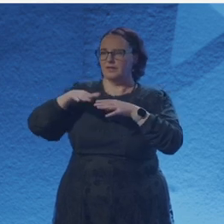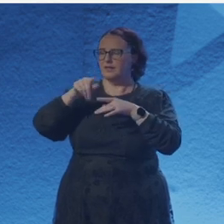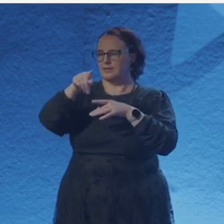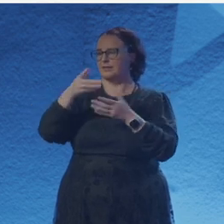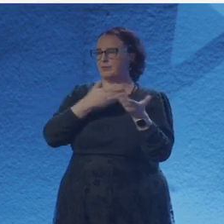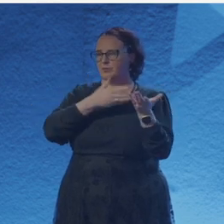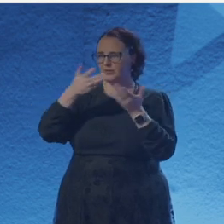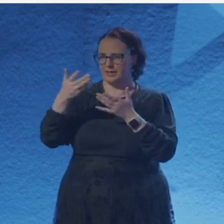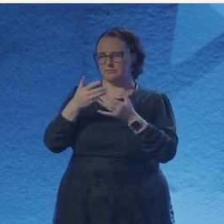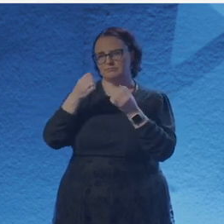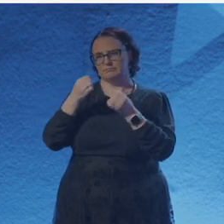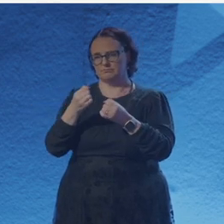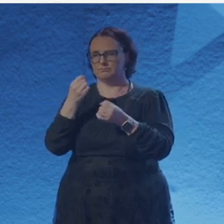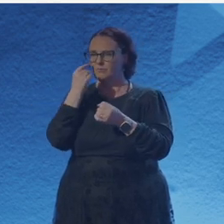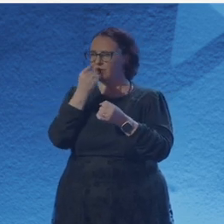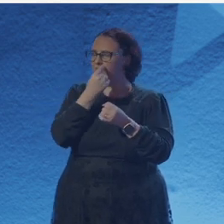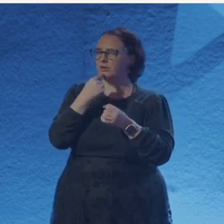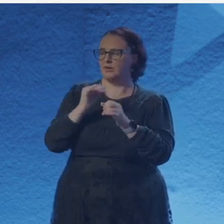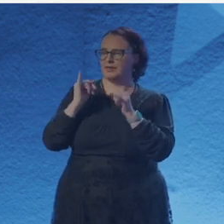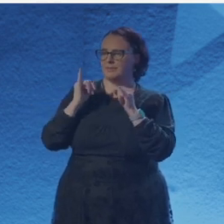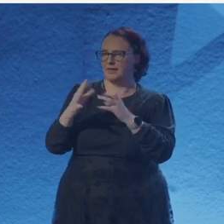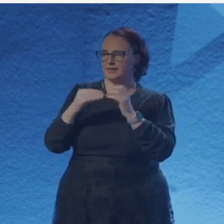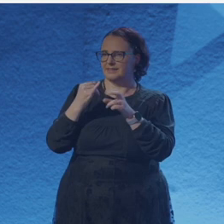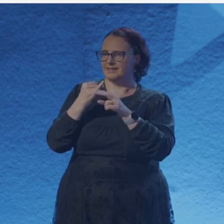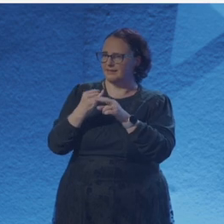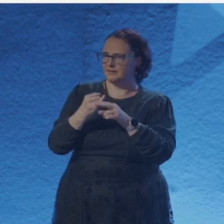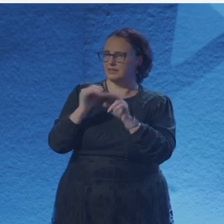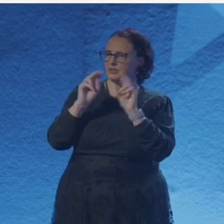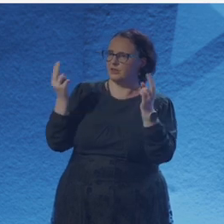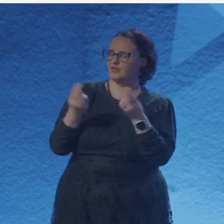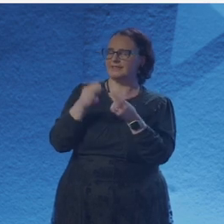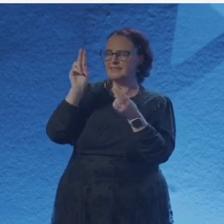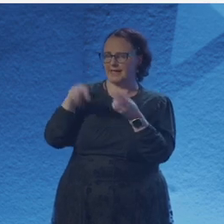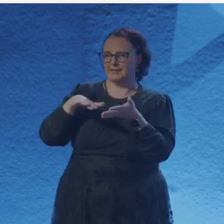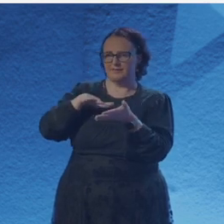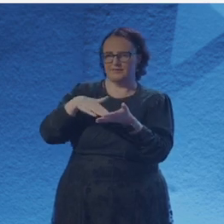hearing Dax shout as phasers erupt, “You fly, I'll shoot!”